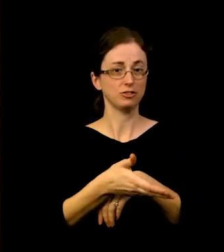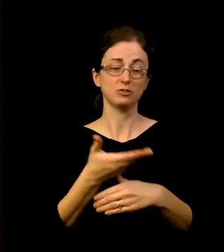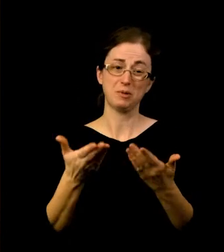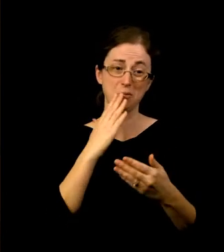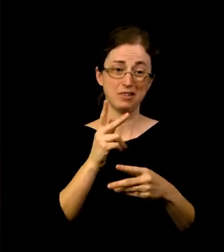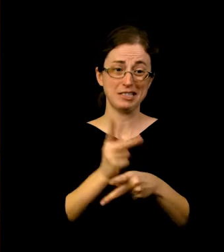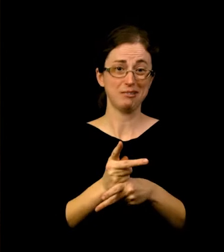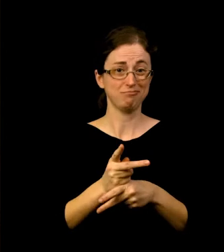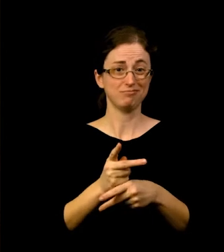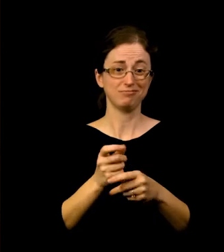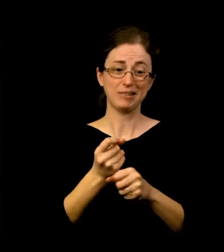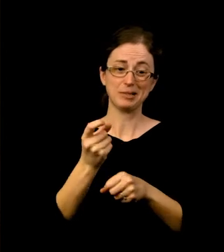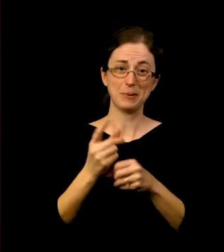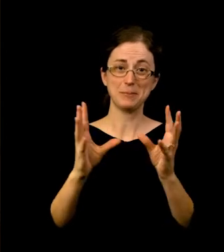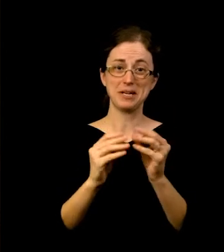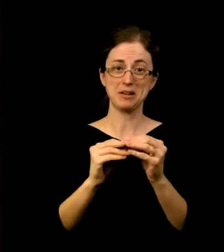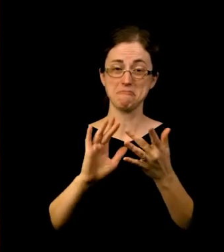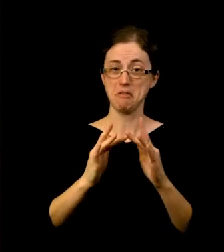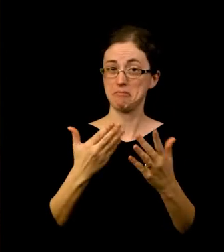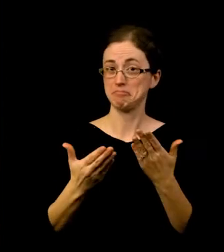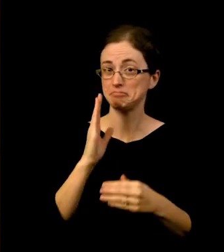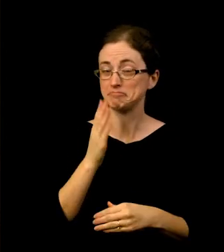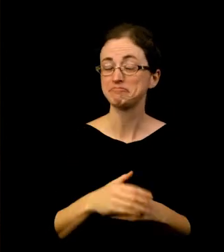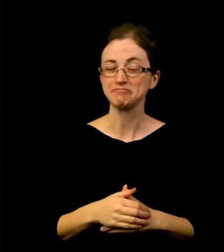So, we’re glad to be here sharing the updates,